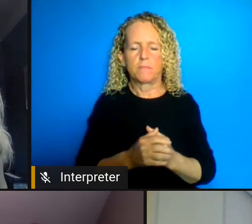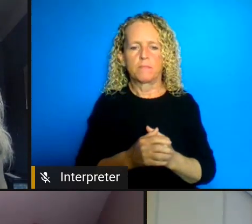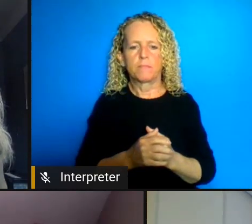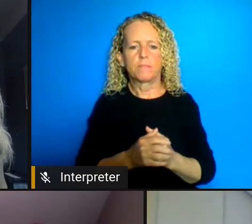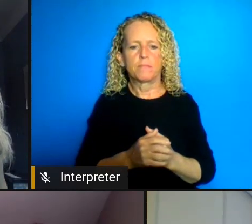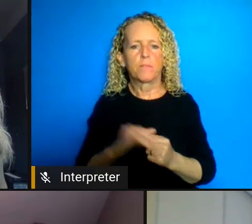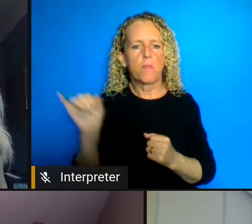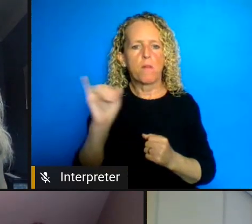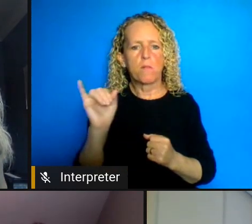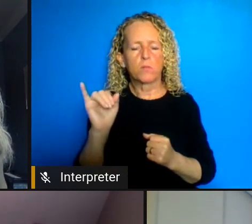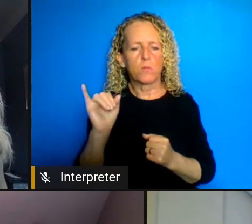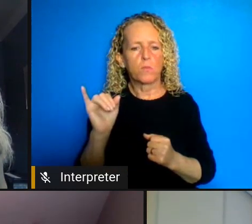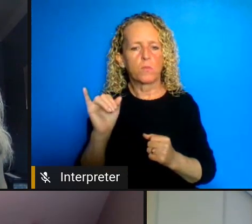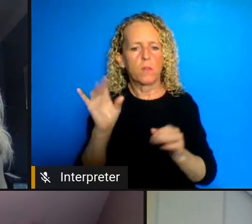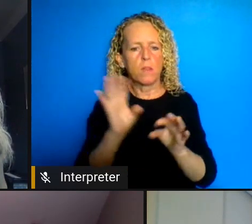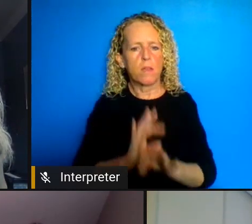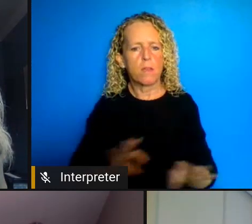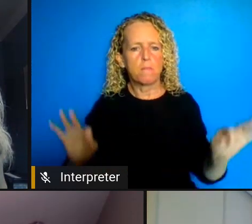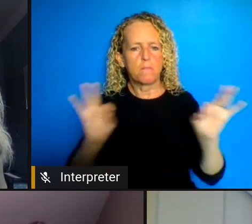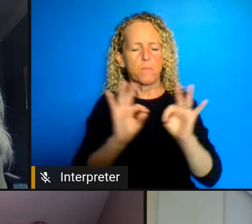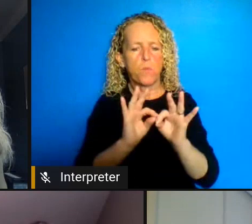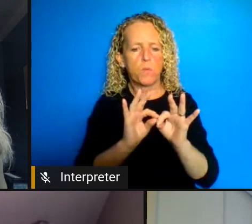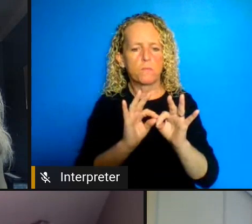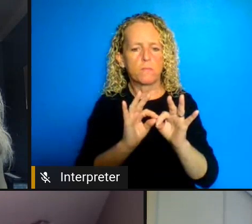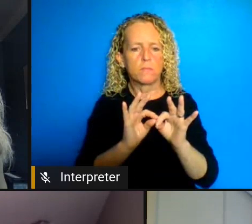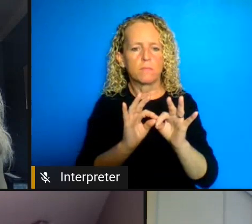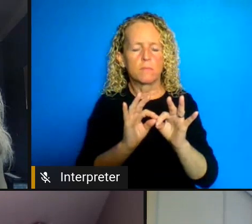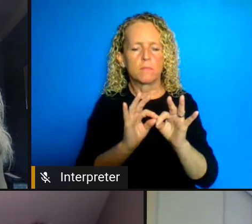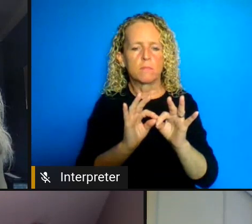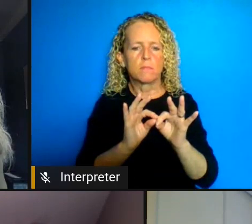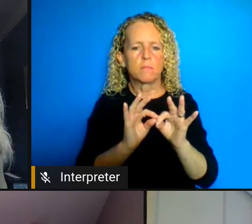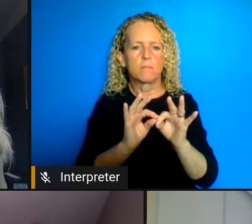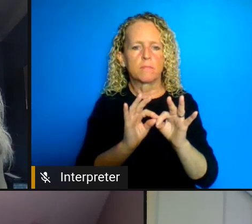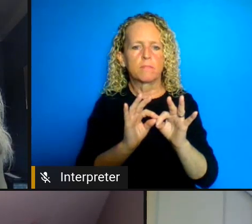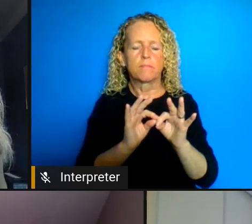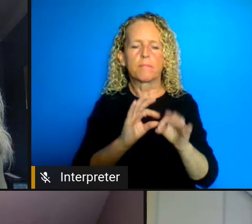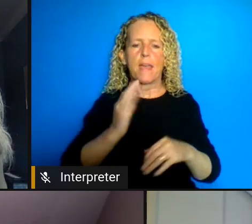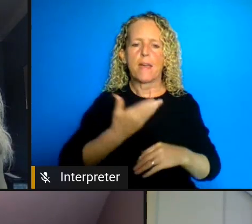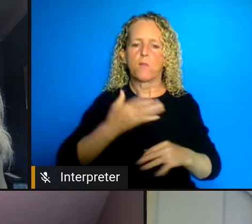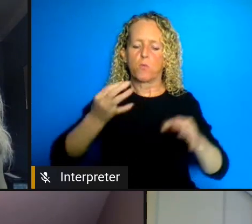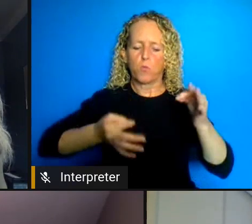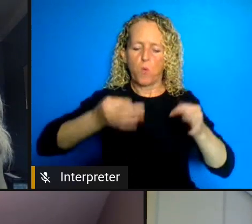very seriously in fact our sentencing processes and our broader personal